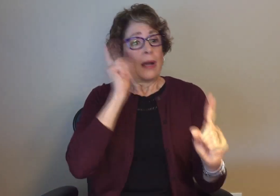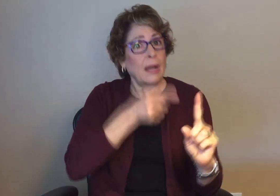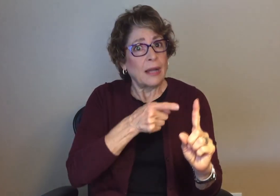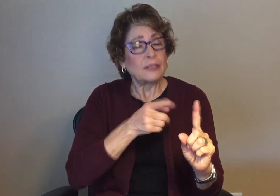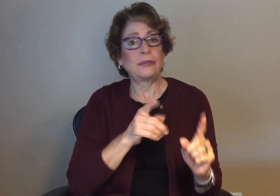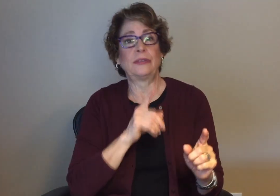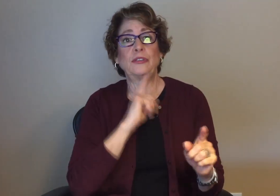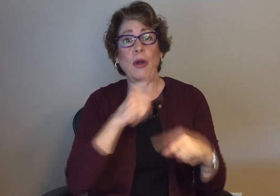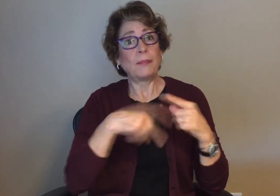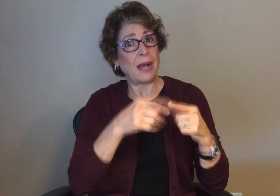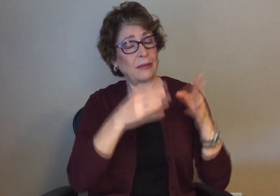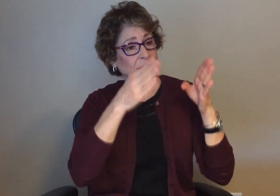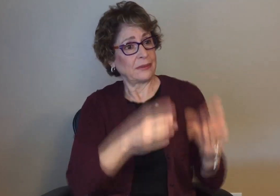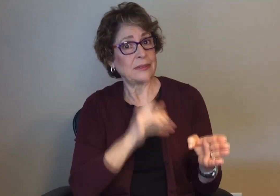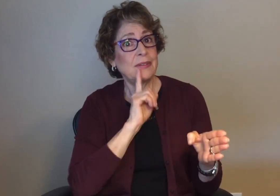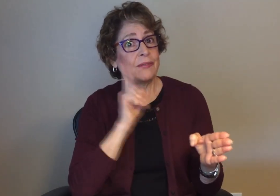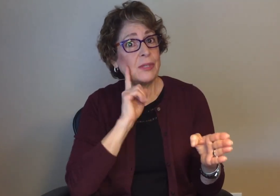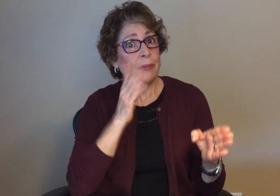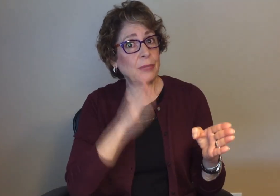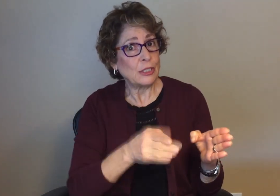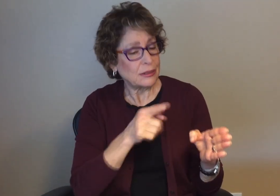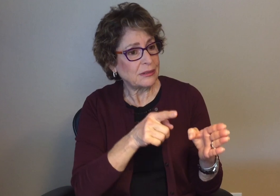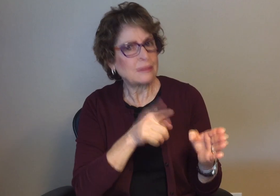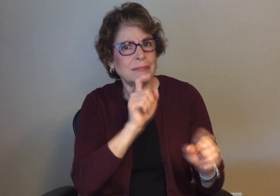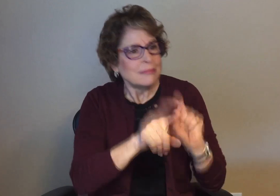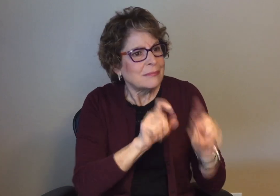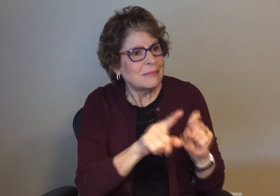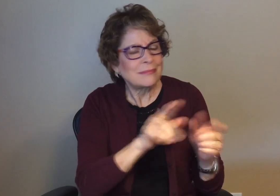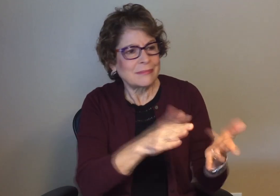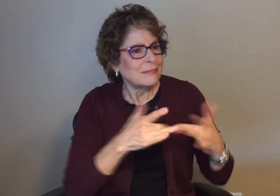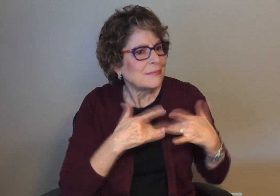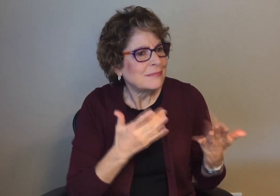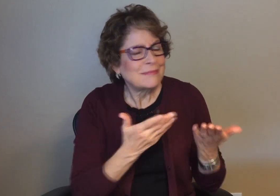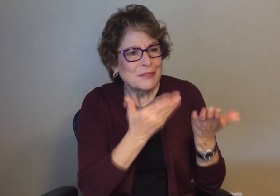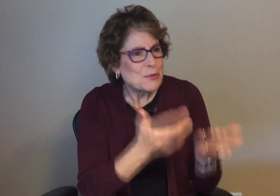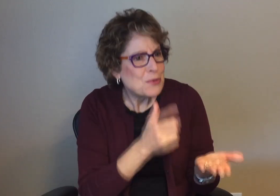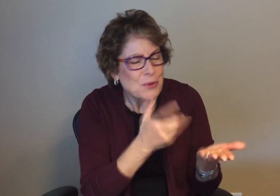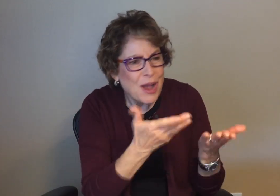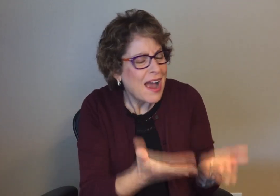When the media does stories talking about a deaf person,